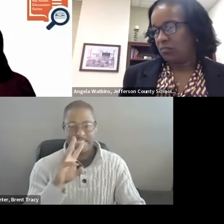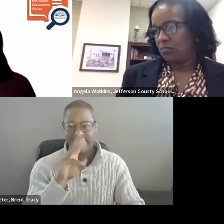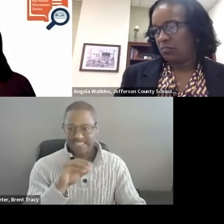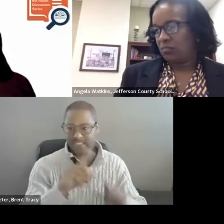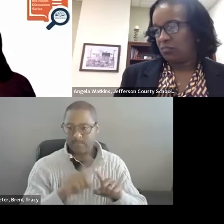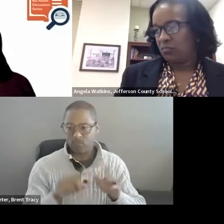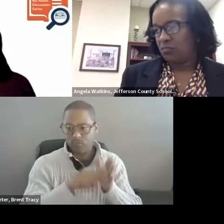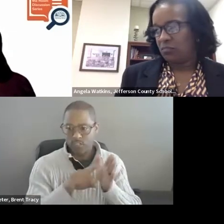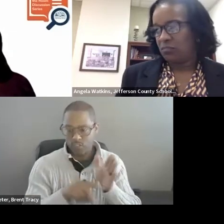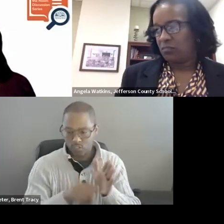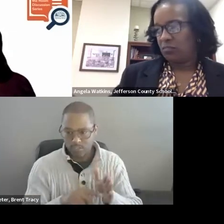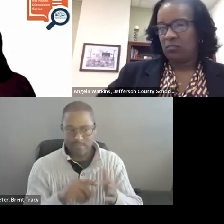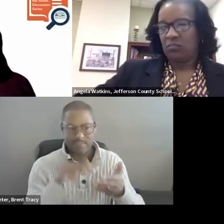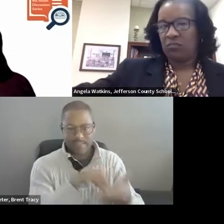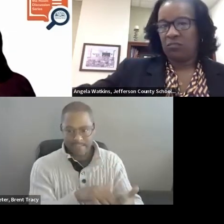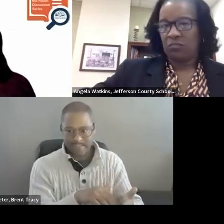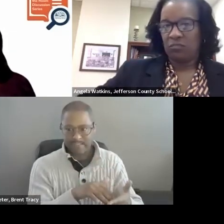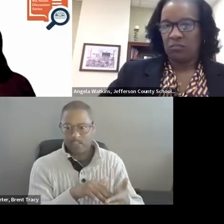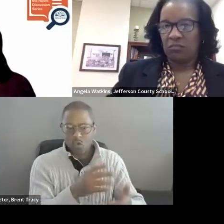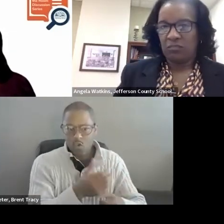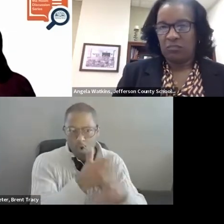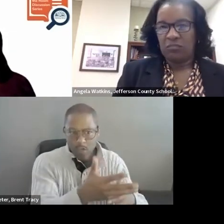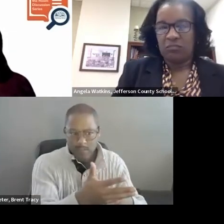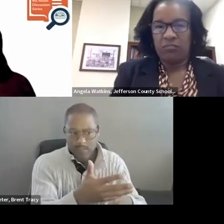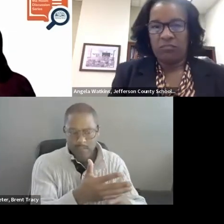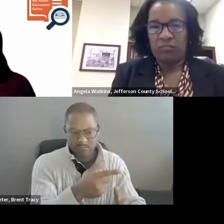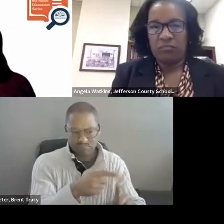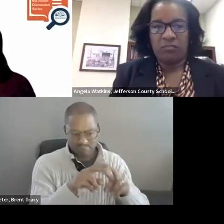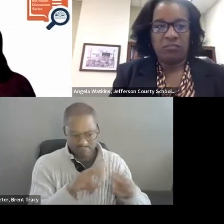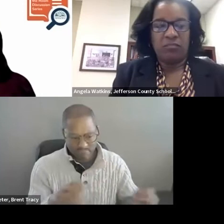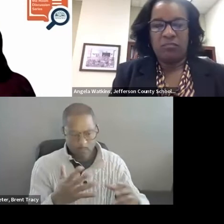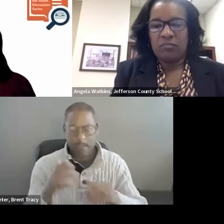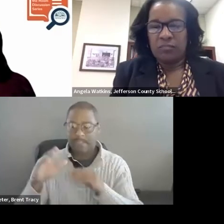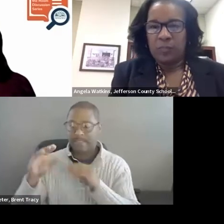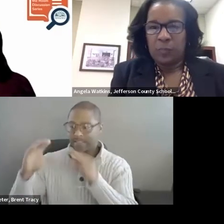finding the differences in effectiveness between teachers who have Instructional Coaches and